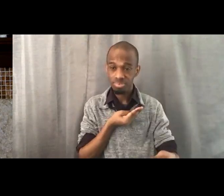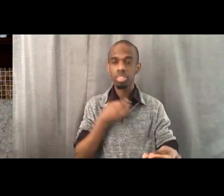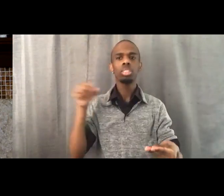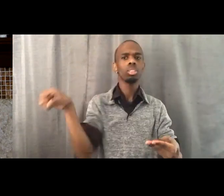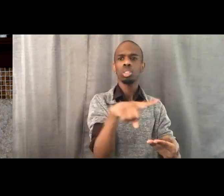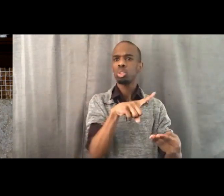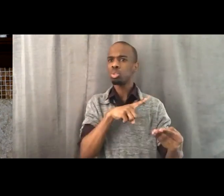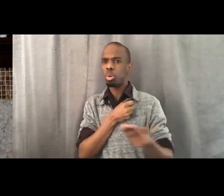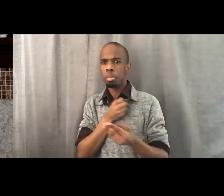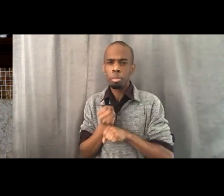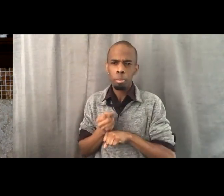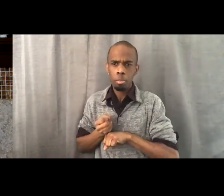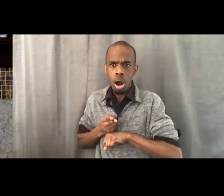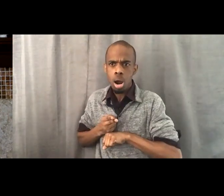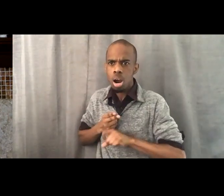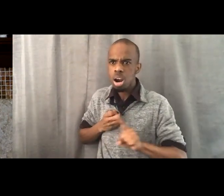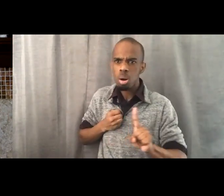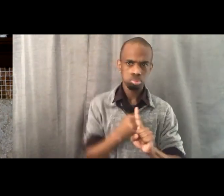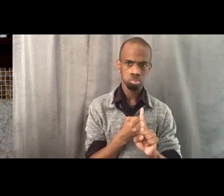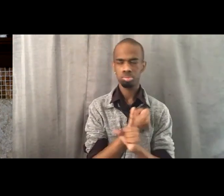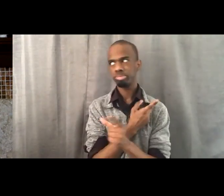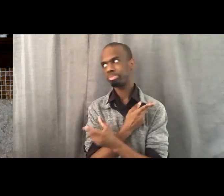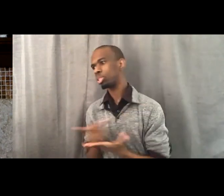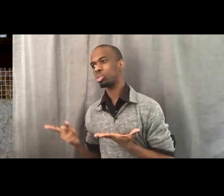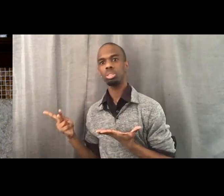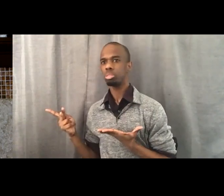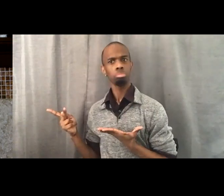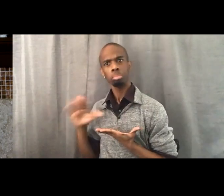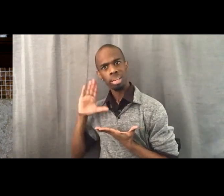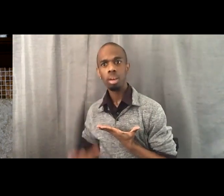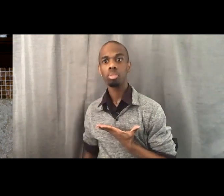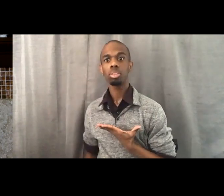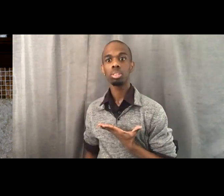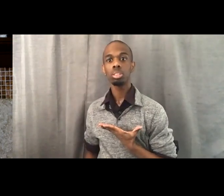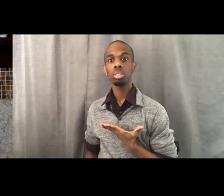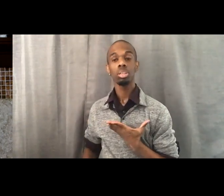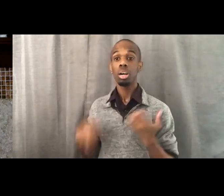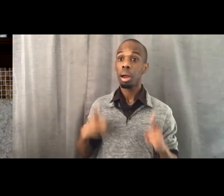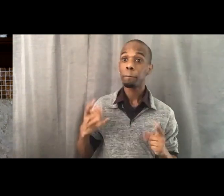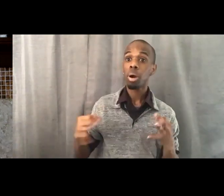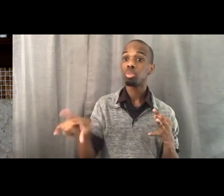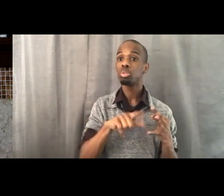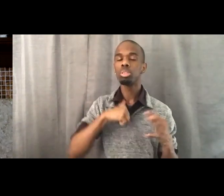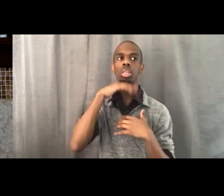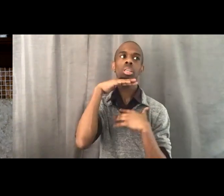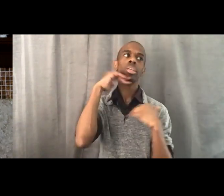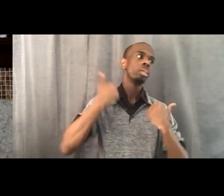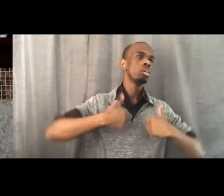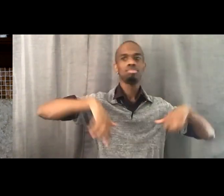And so what I wanted to uplift before we get into a little bit of conversation,